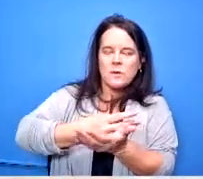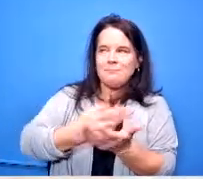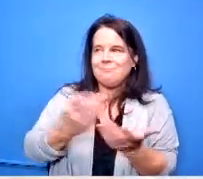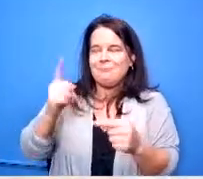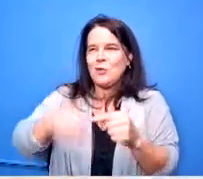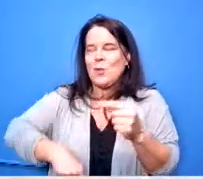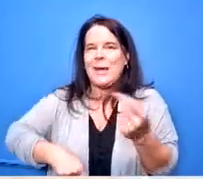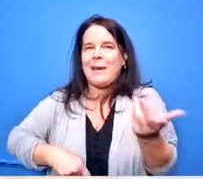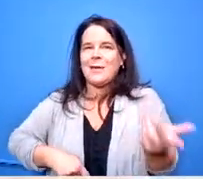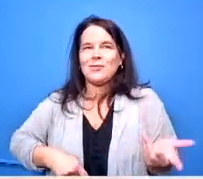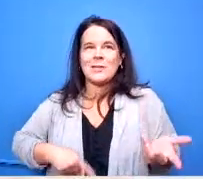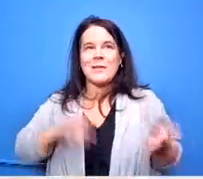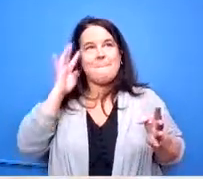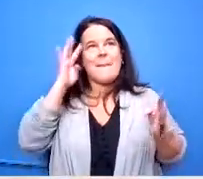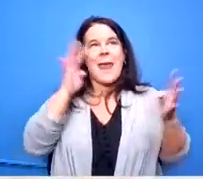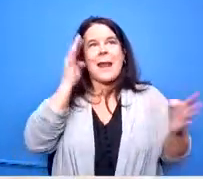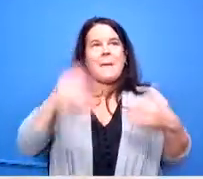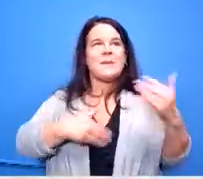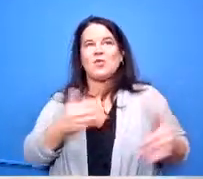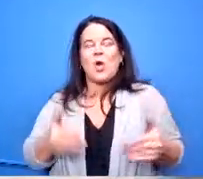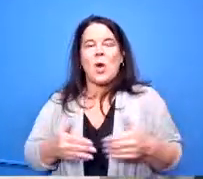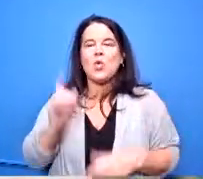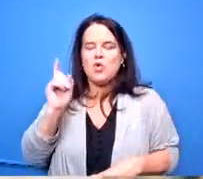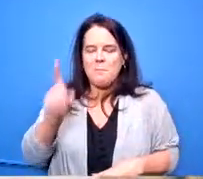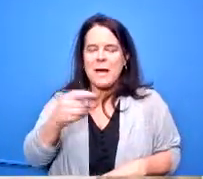fly by night or anything like that you have to have that course of study approved by the board